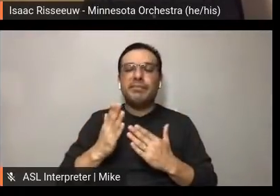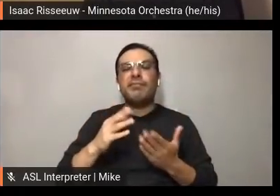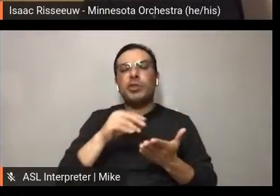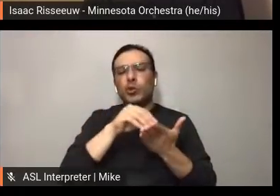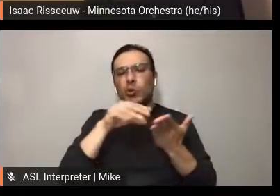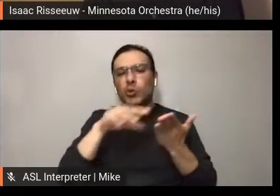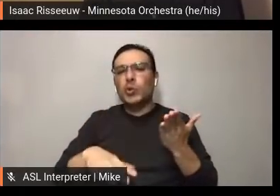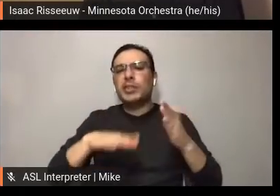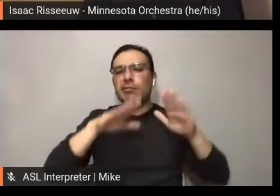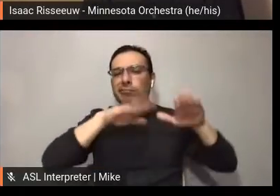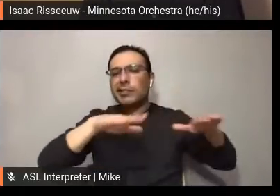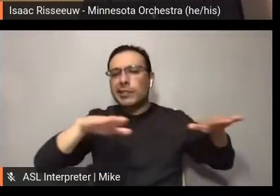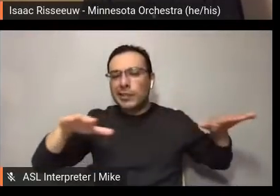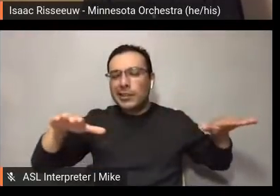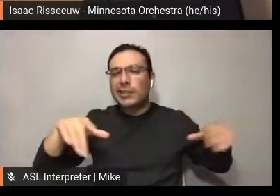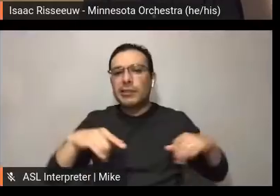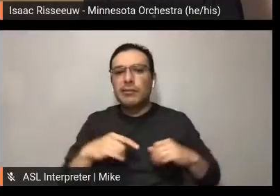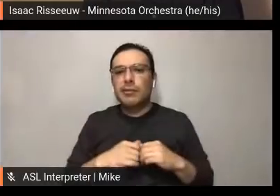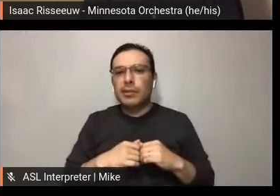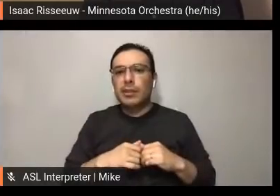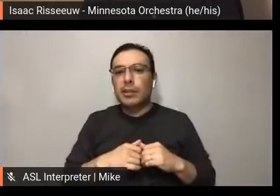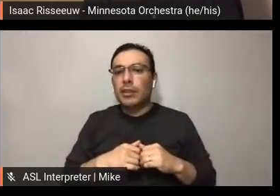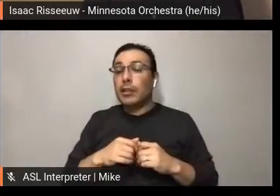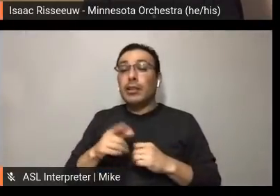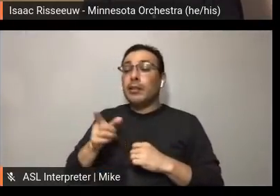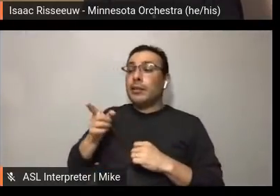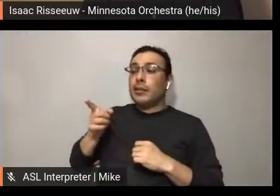outpoured through our, really our brand ambassadors. I can't thank